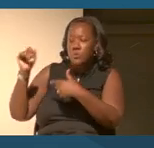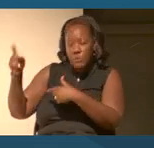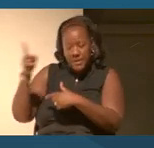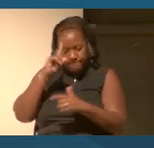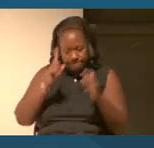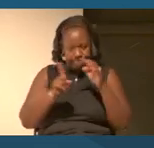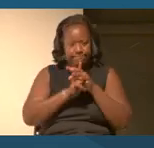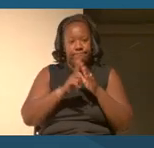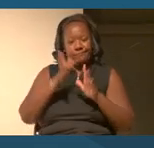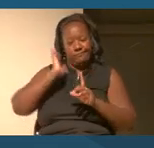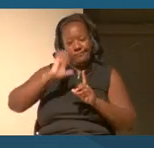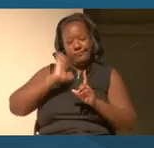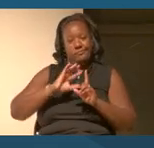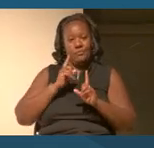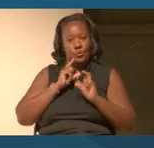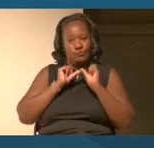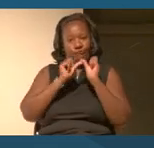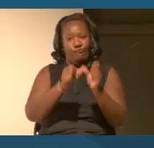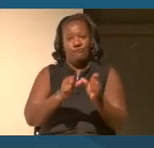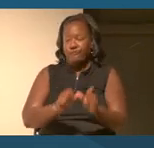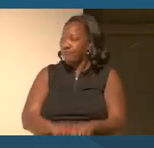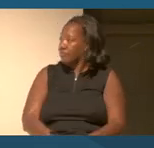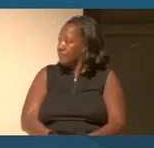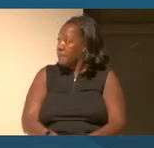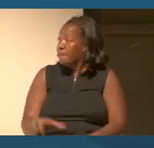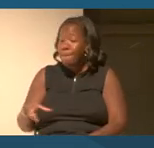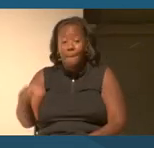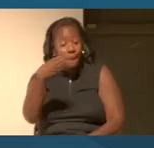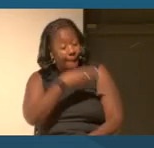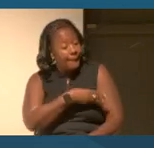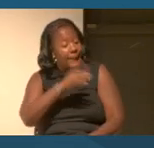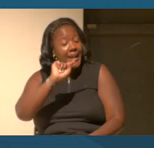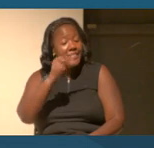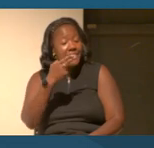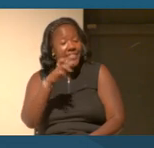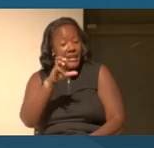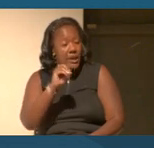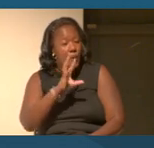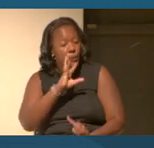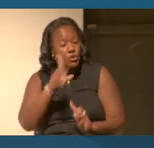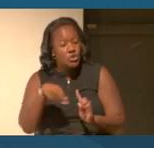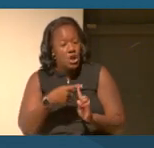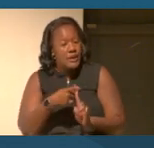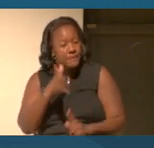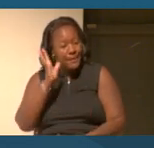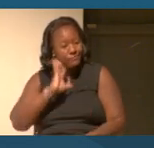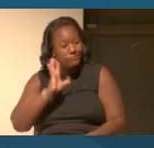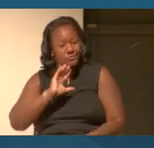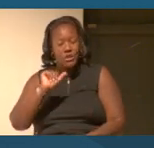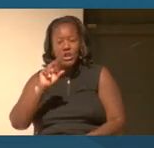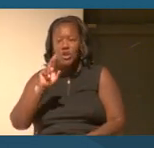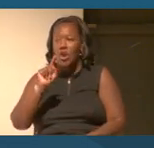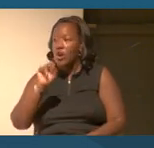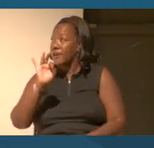Thank you. Anthea. We were going to talk about an artifact. I don't know if we're able to display it.